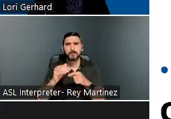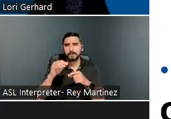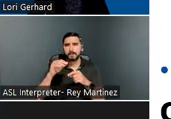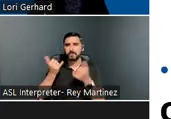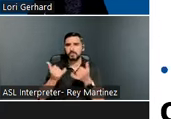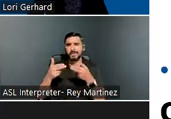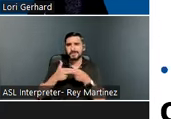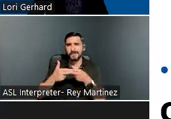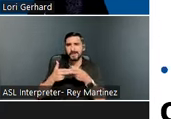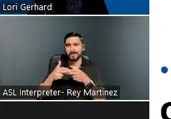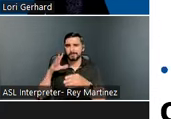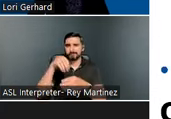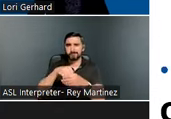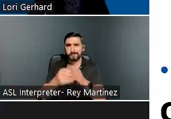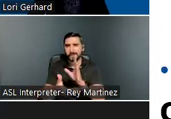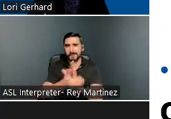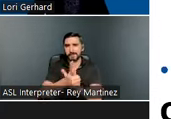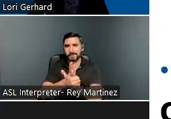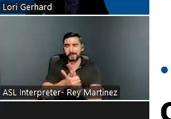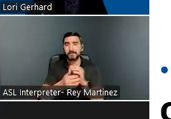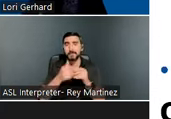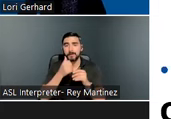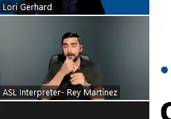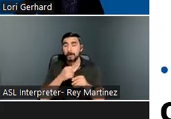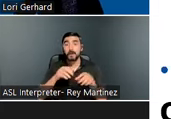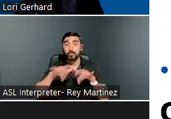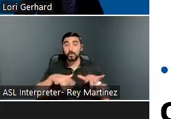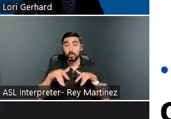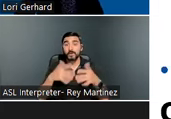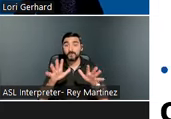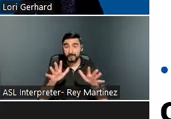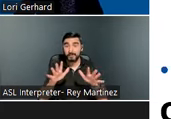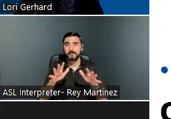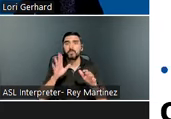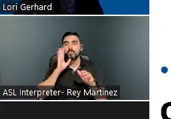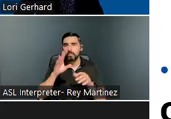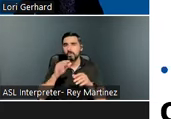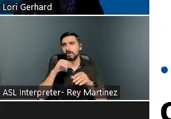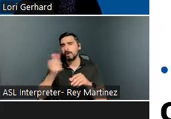we’ll send you another email about how to access it. Next slide.